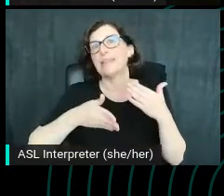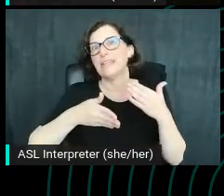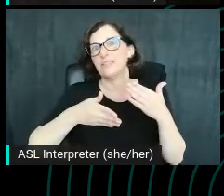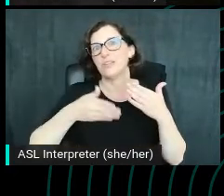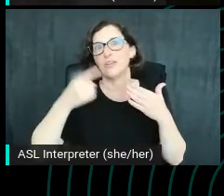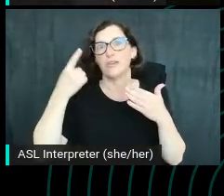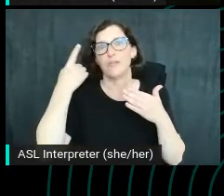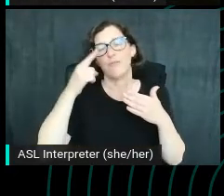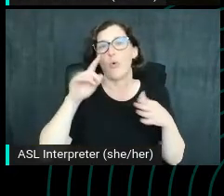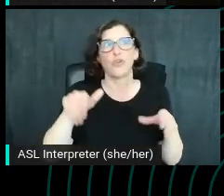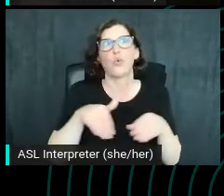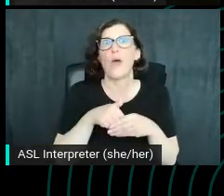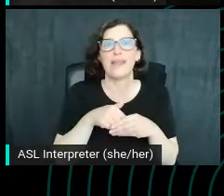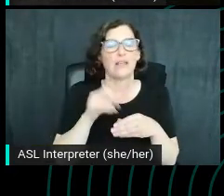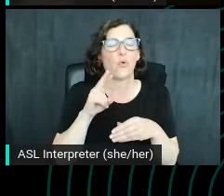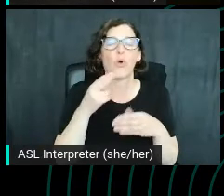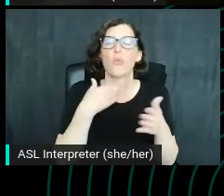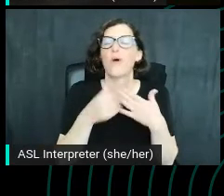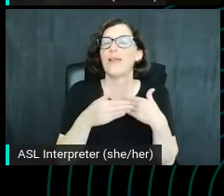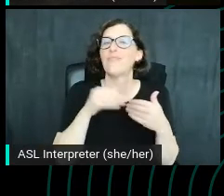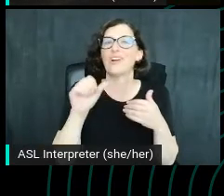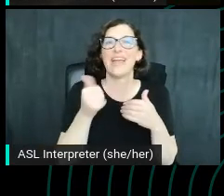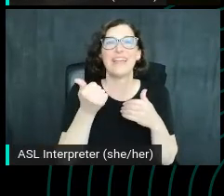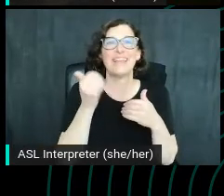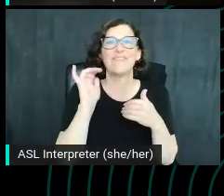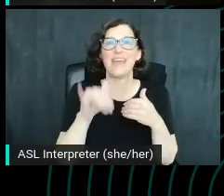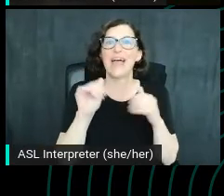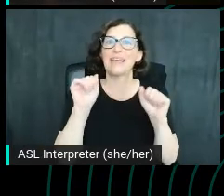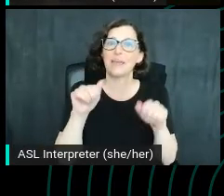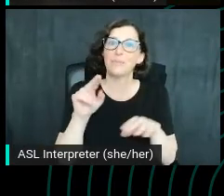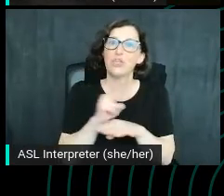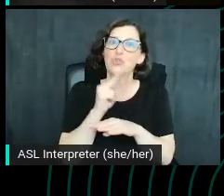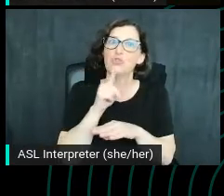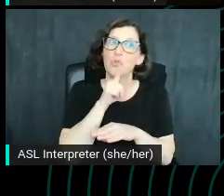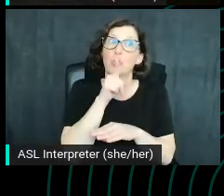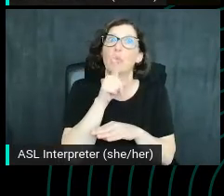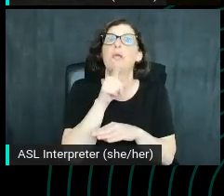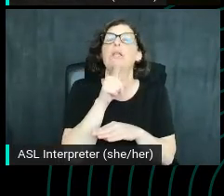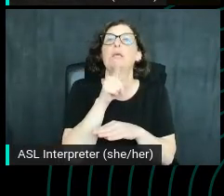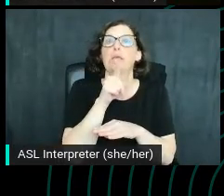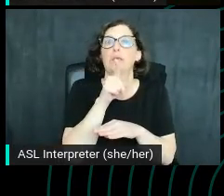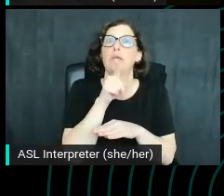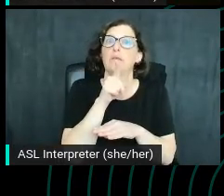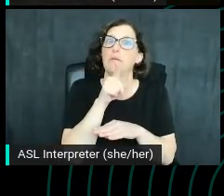Whatever, any of those could be used to really, you know, feed in to this autocomplete data.